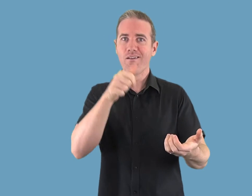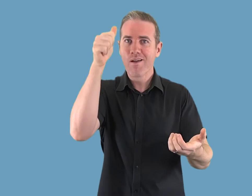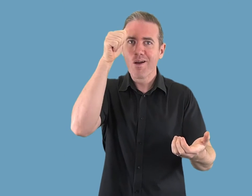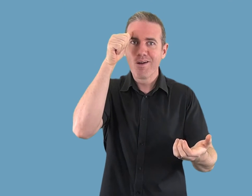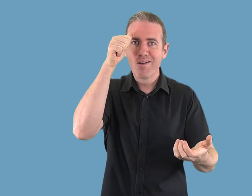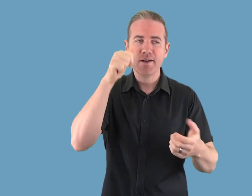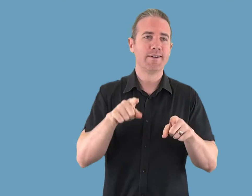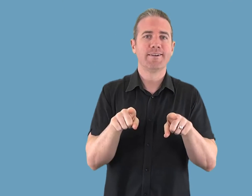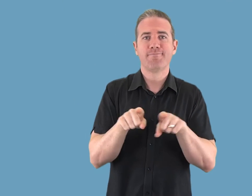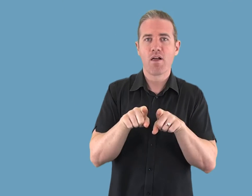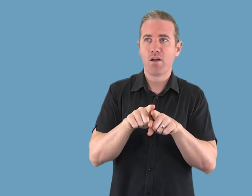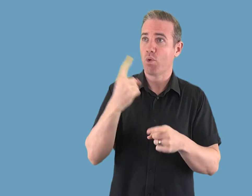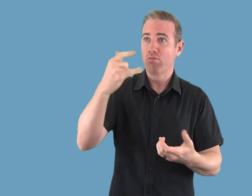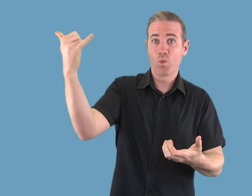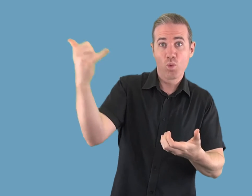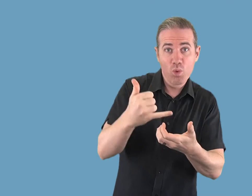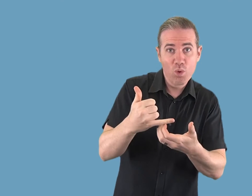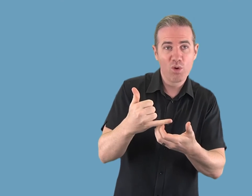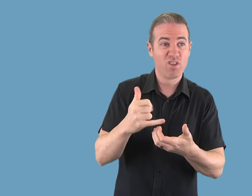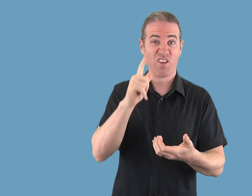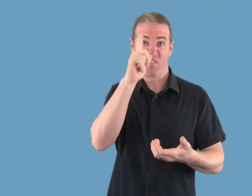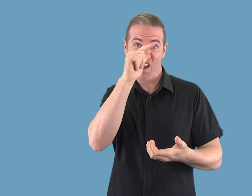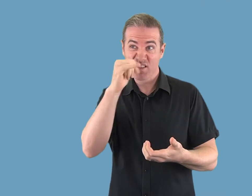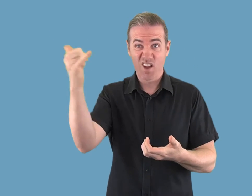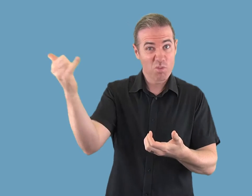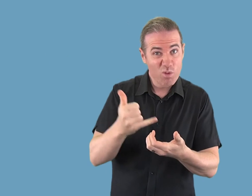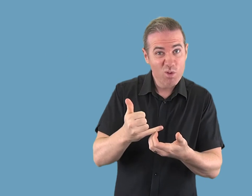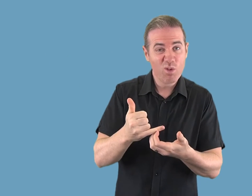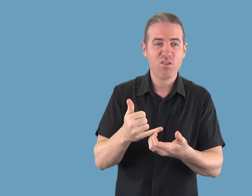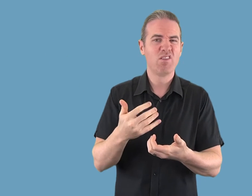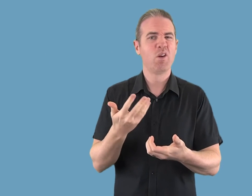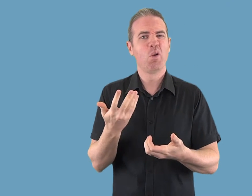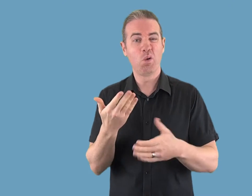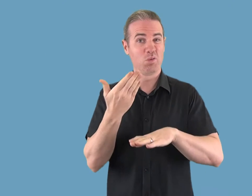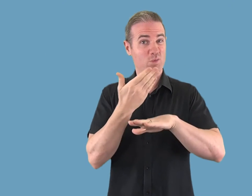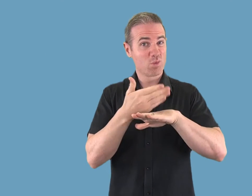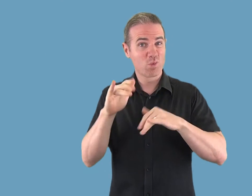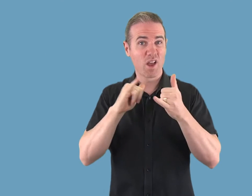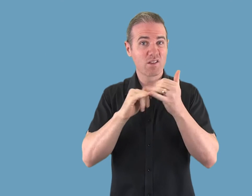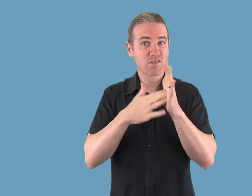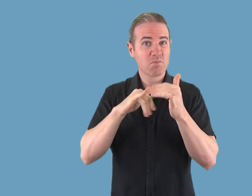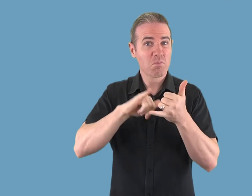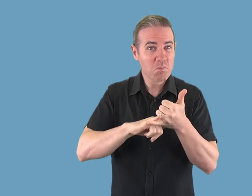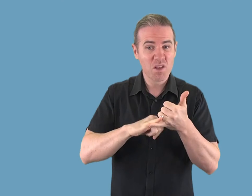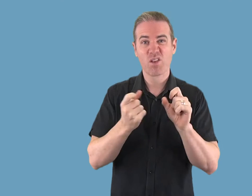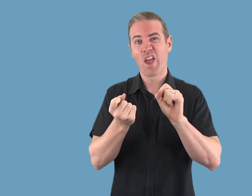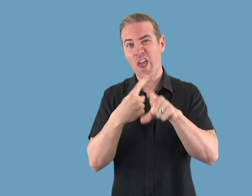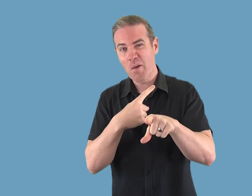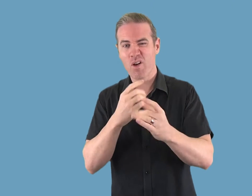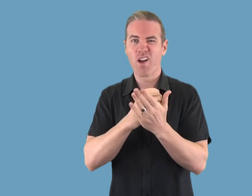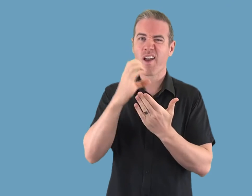incoming phone and FaceTime calls, new text messages, new